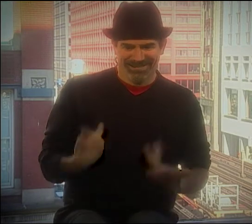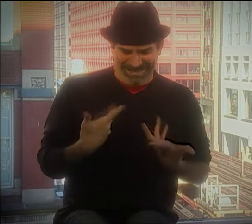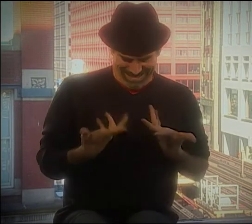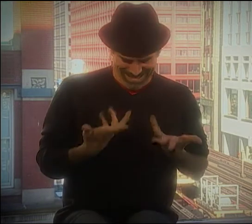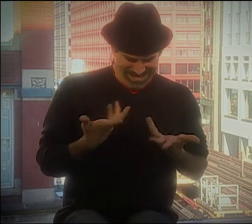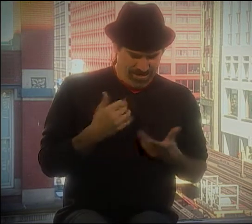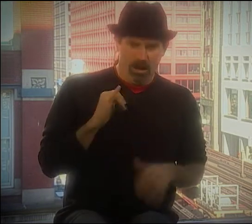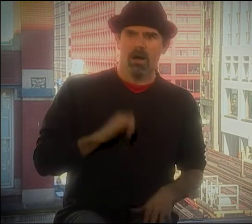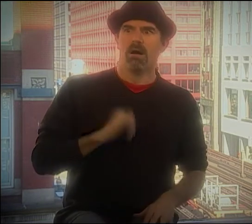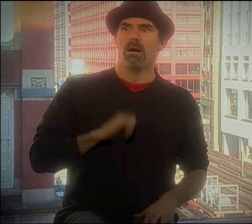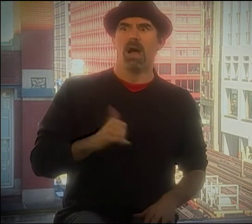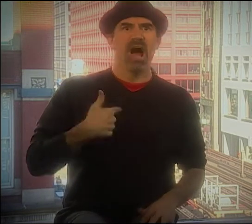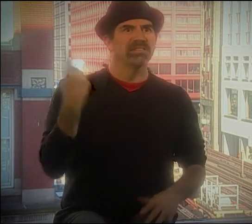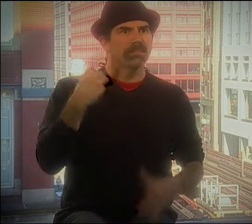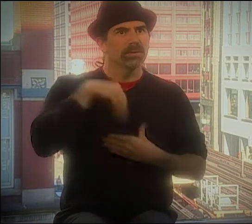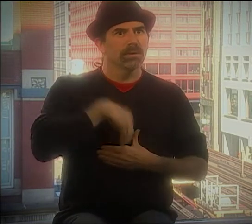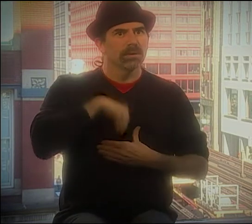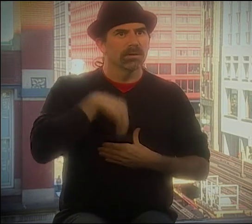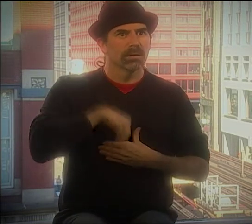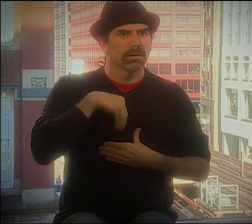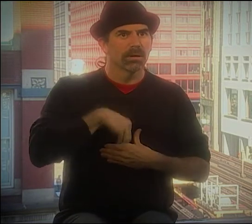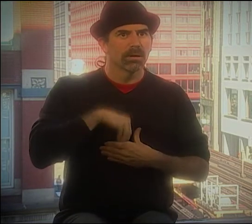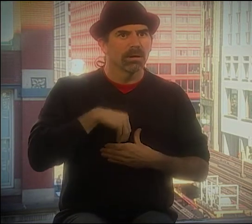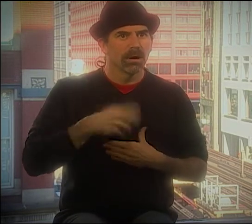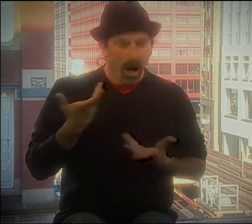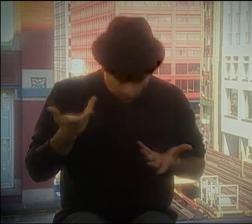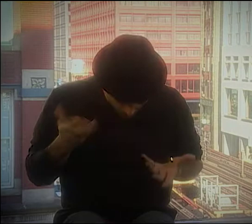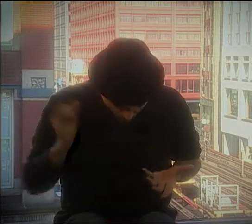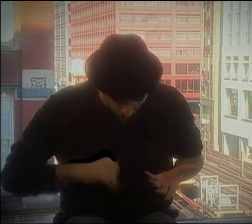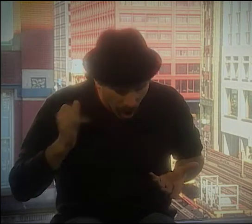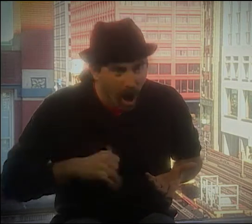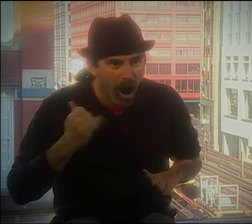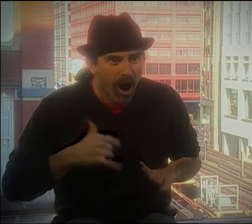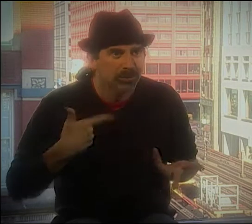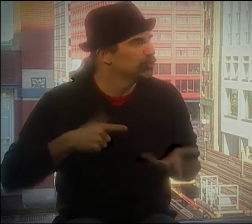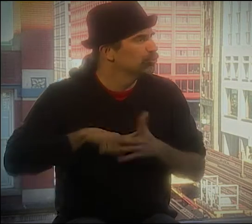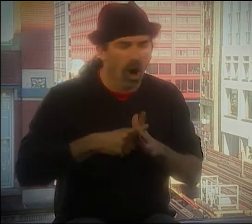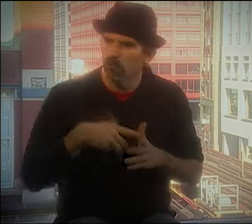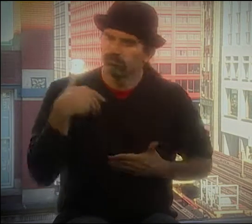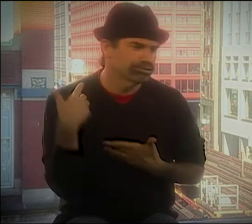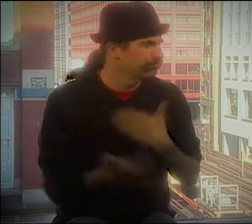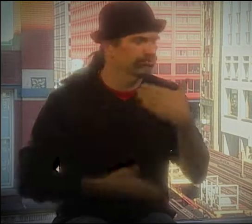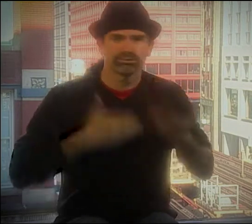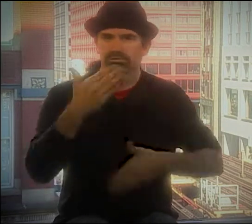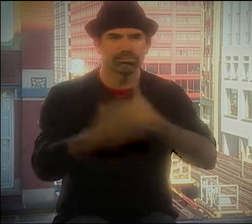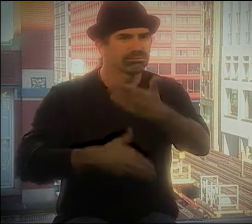SO I THOUGHT, WELL, YOU KNOW, I'VE GOT SOMETHING SPECIAL INSIDE.